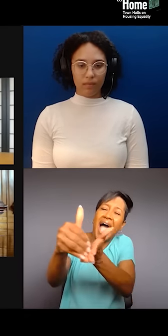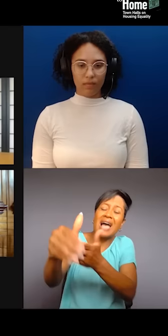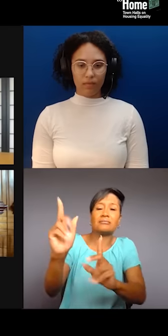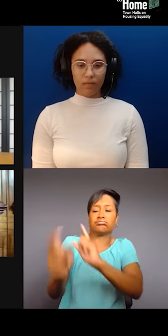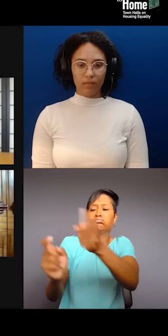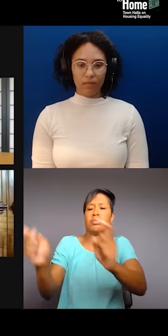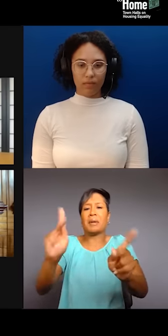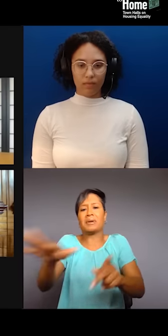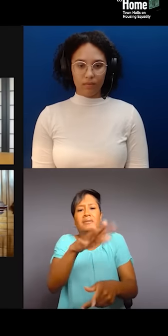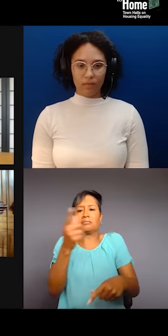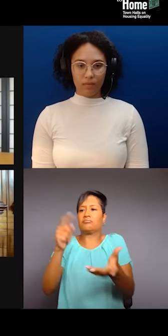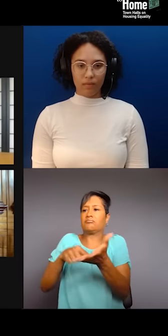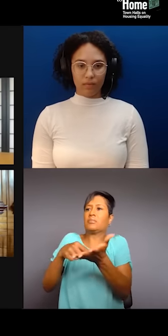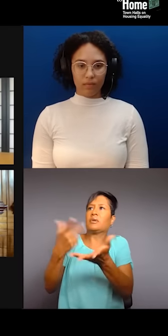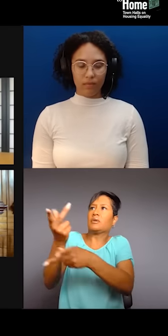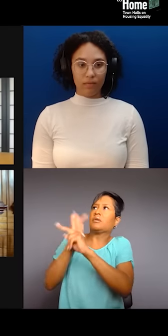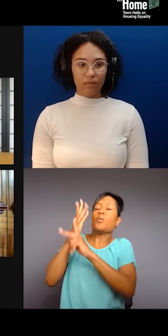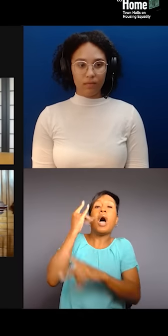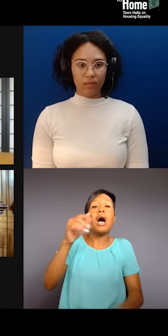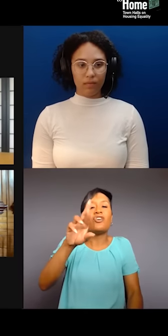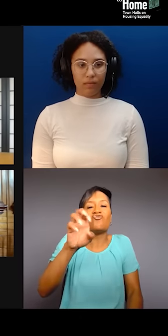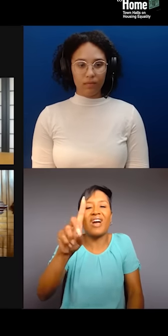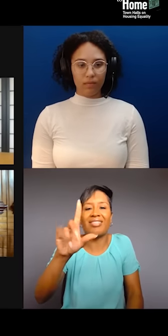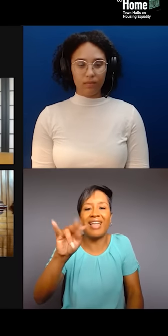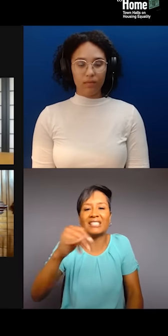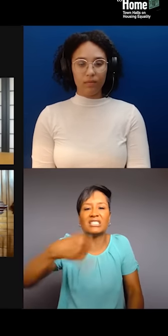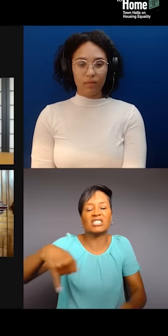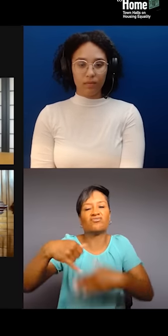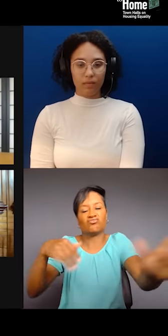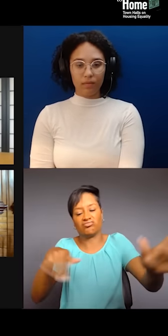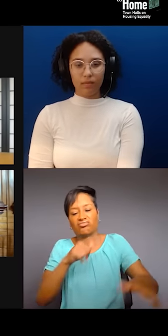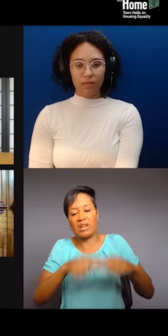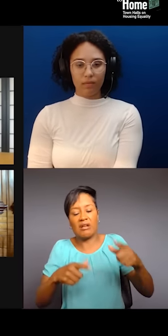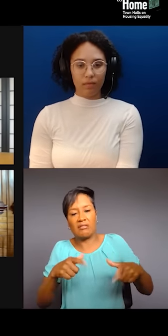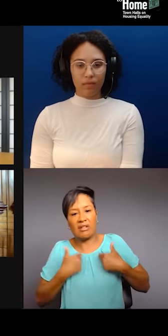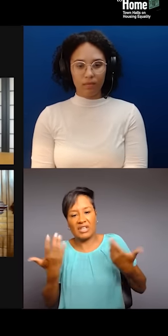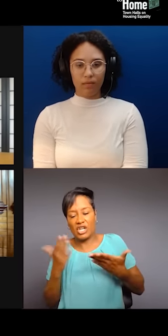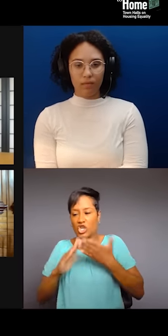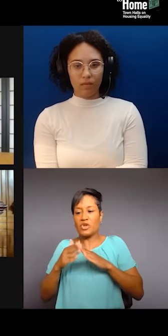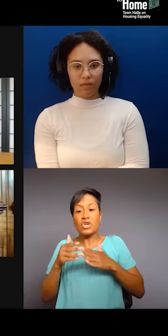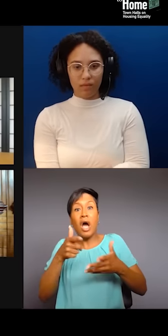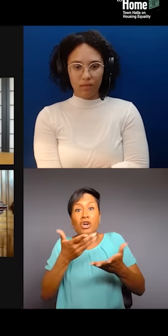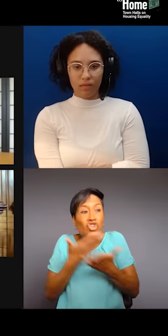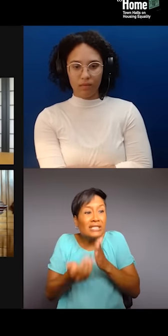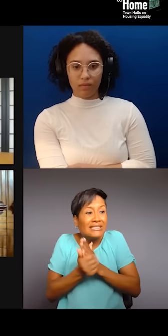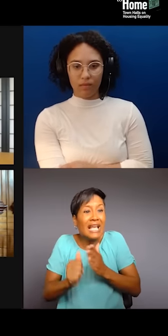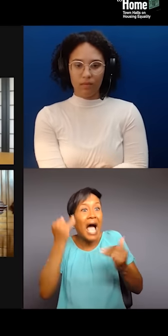because of the redlining and all the other things that go on in our communities that stop people with great talent and great ideas from living the American dream